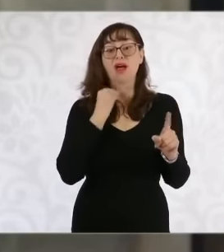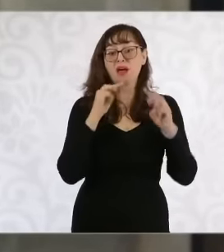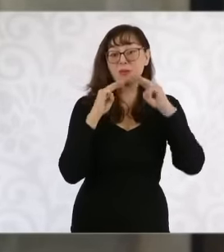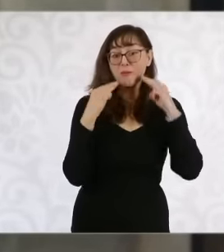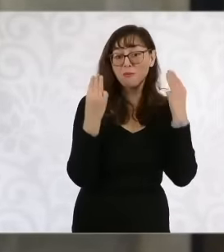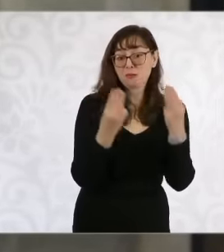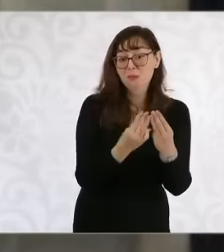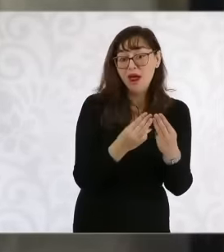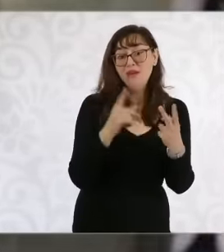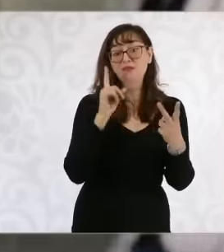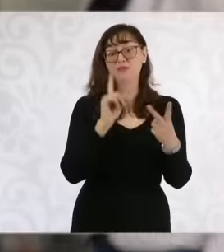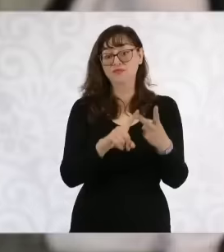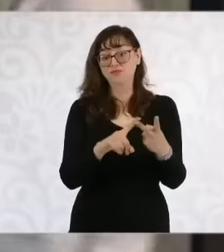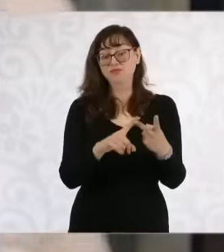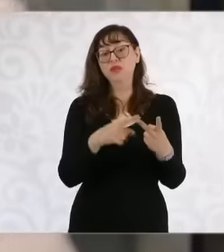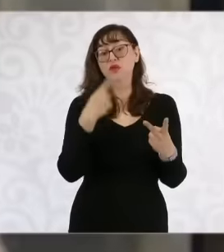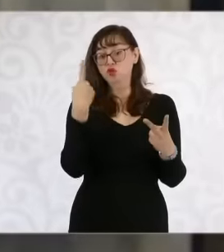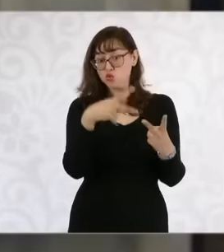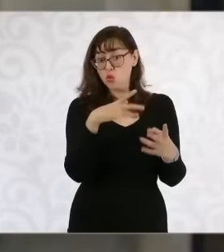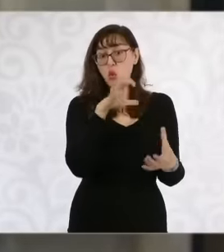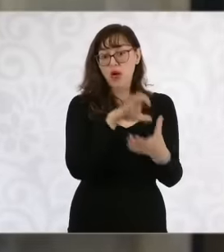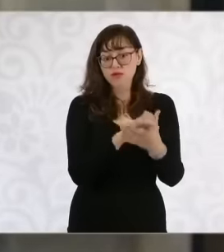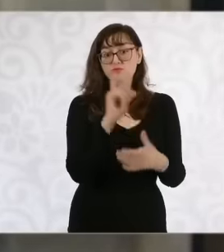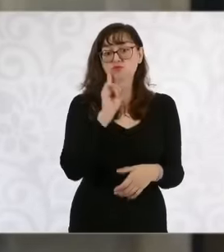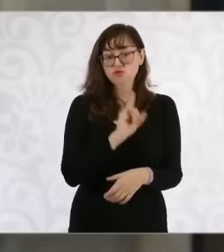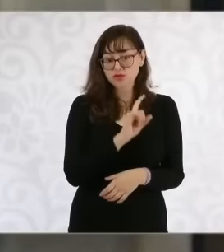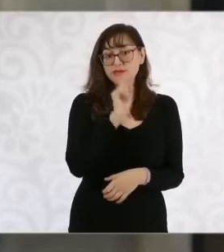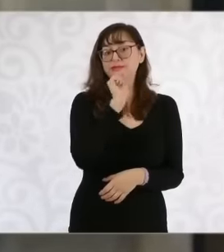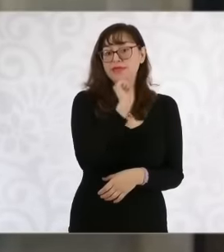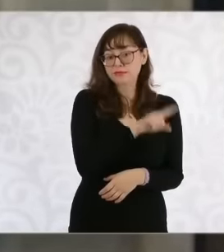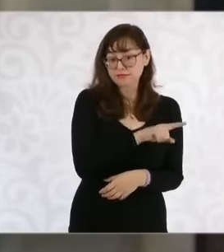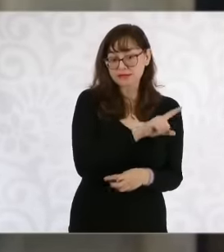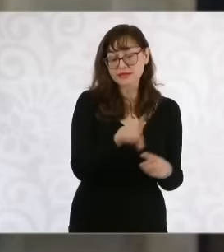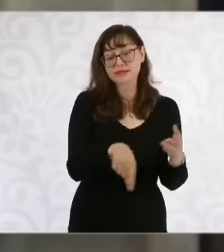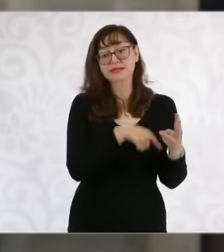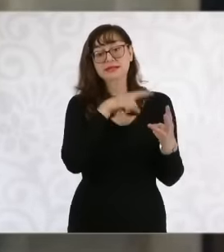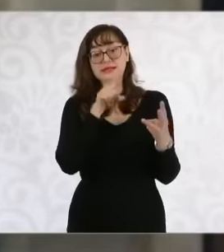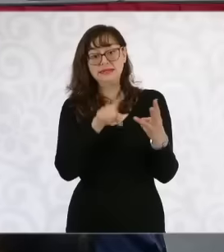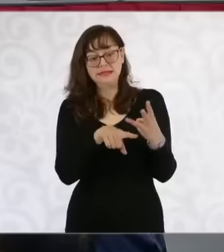Fuentes León, has also passed away, but Claudio Niño Fuentes, wife of Claudio Niño Fuentes,